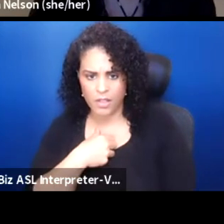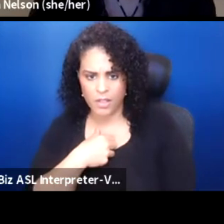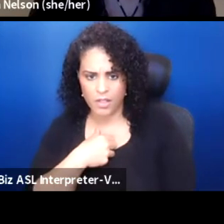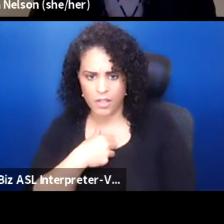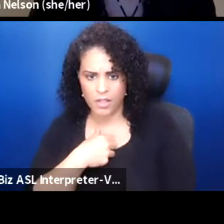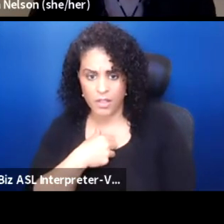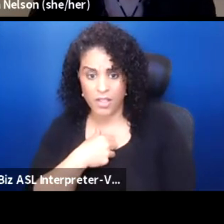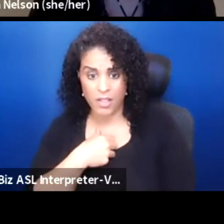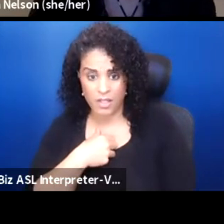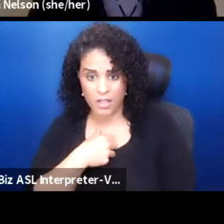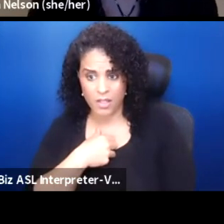Do you mind muting, Roger?